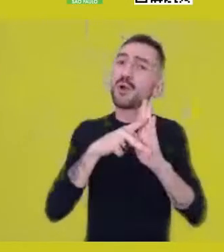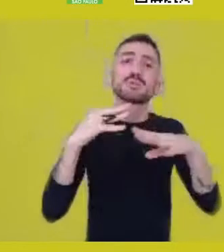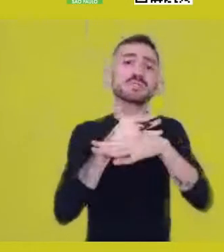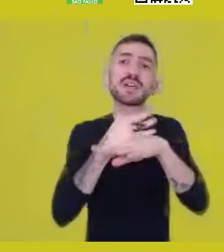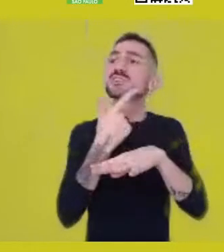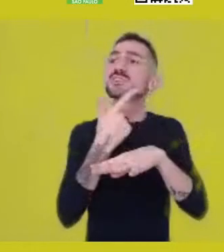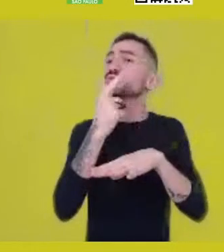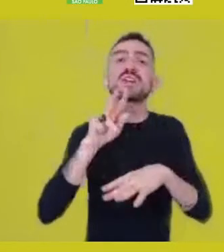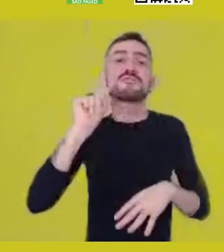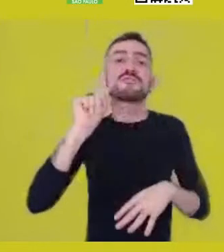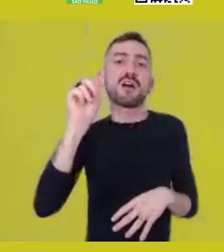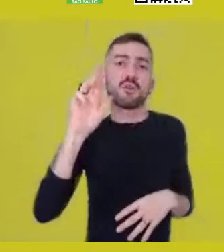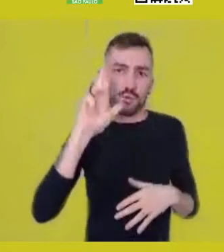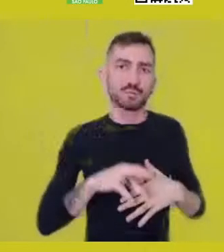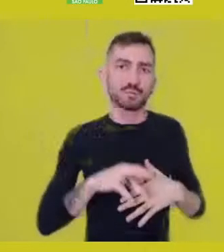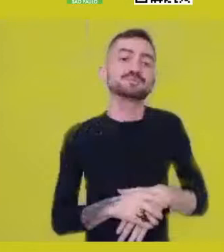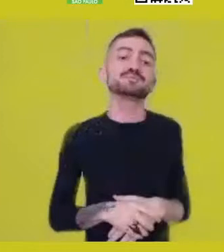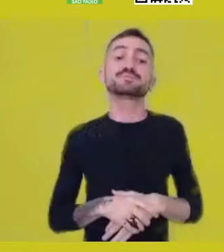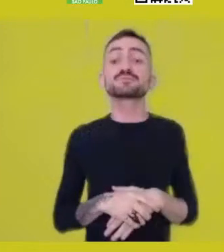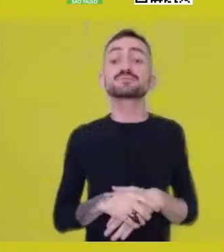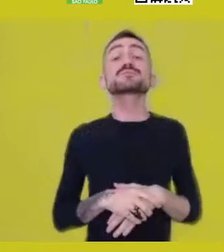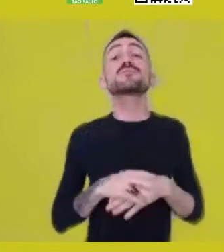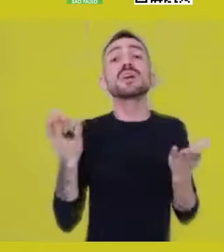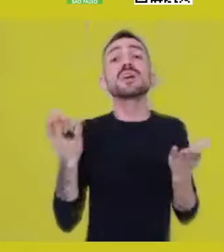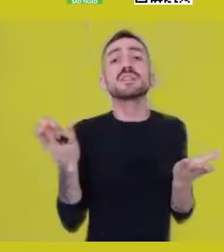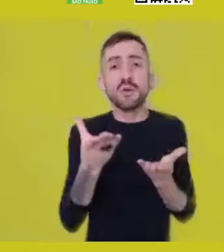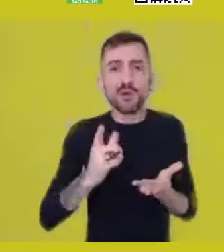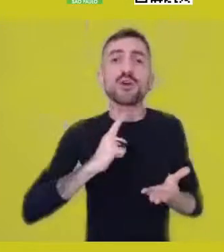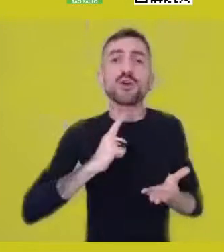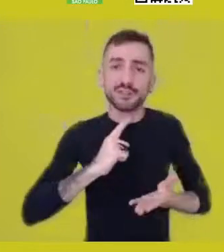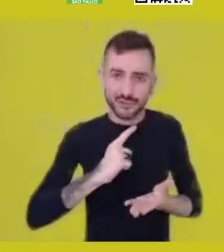And today we have the huge pleasure of greeting Katiúscia Ribeiro